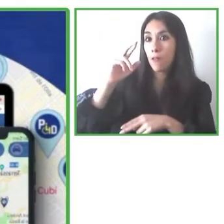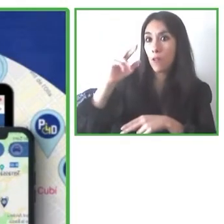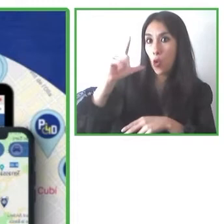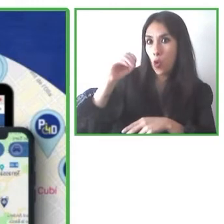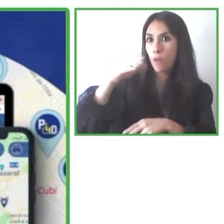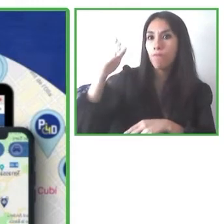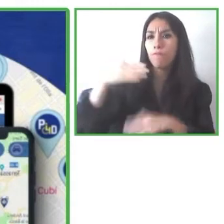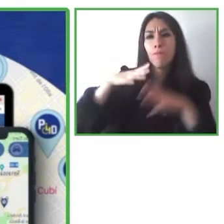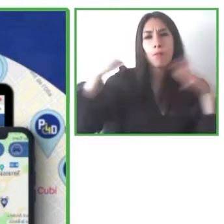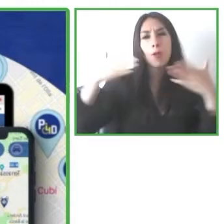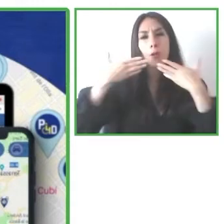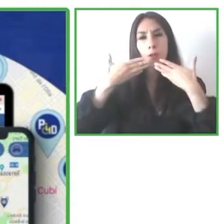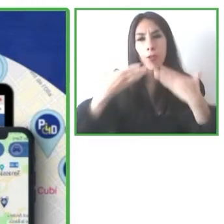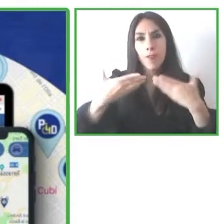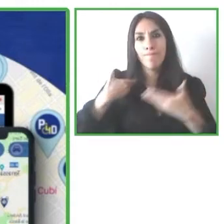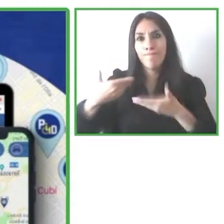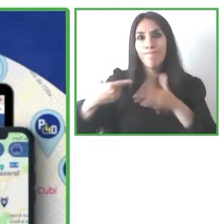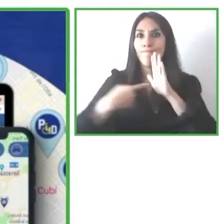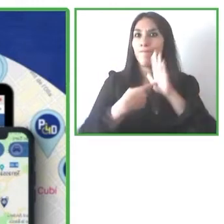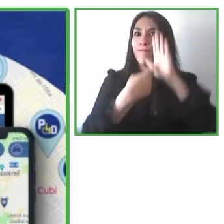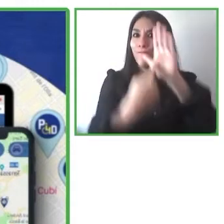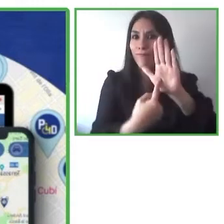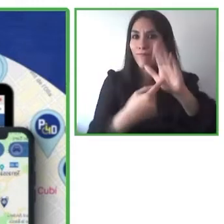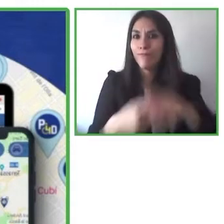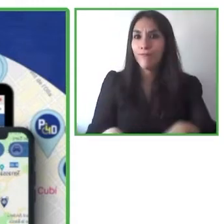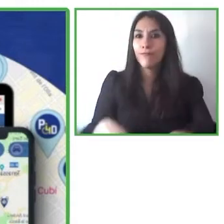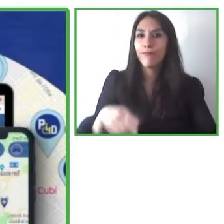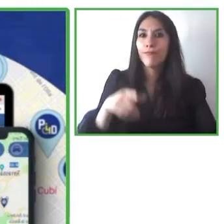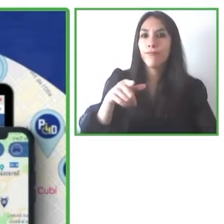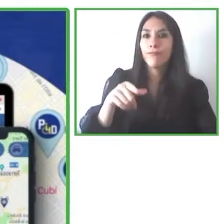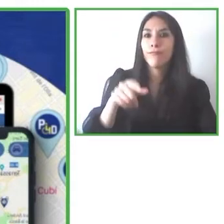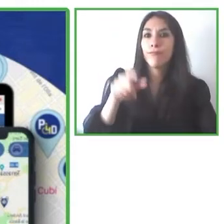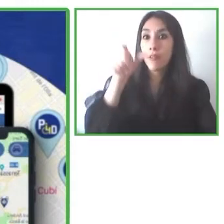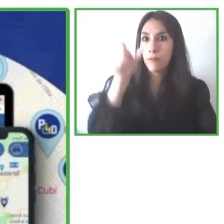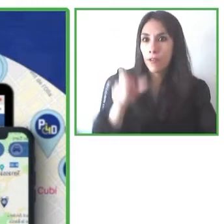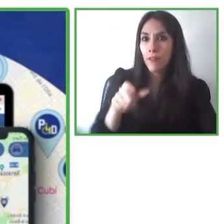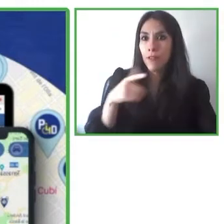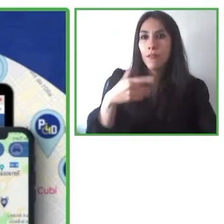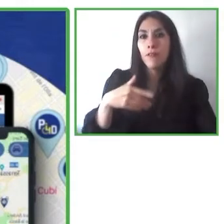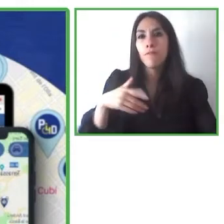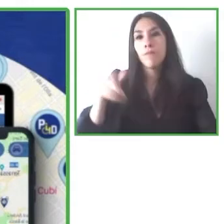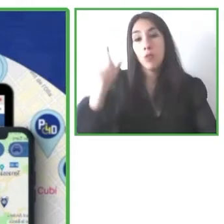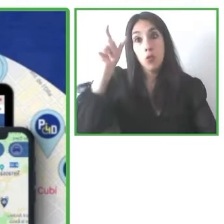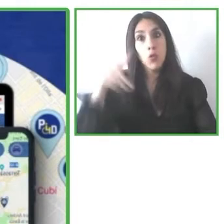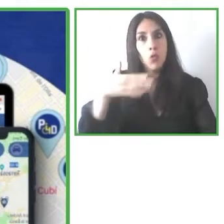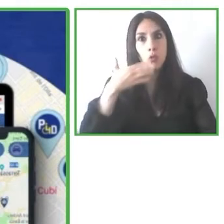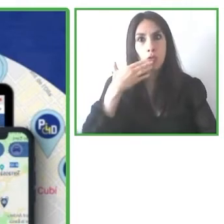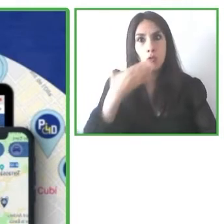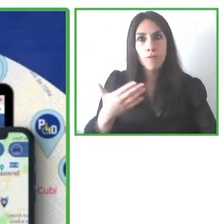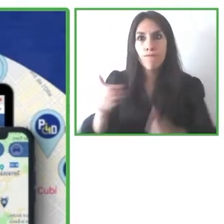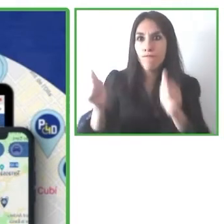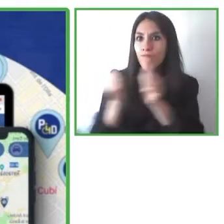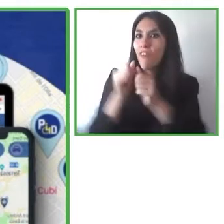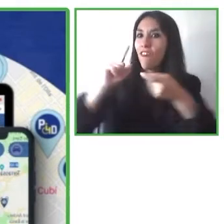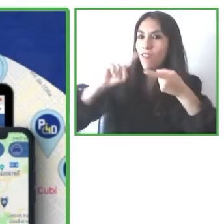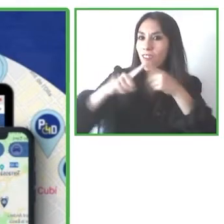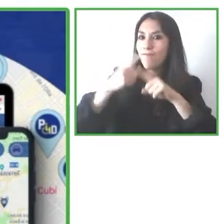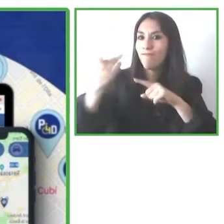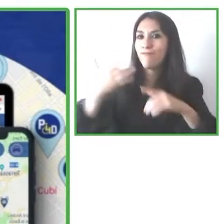Albert Llovera is a friend of mine in fact and he has participated in this project.